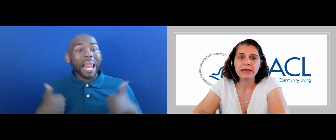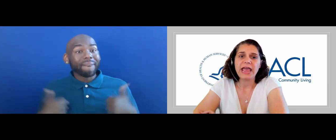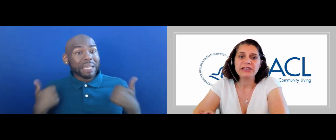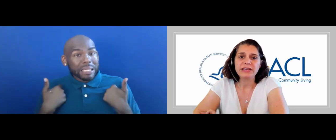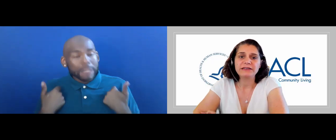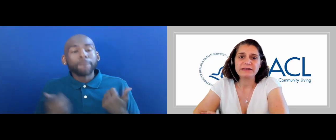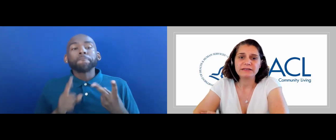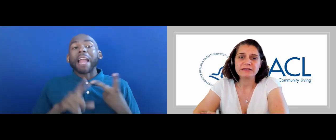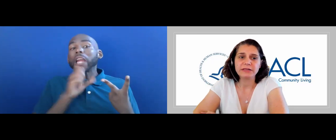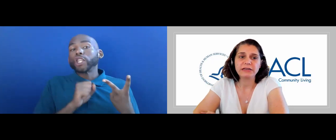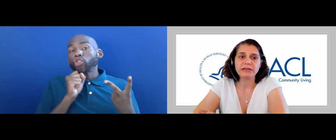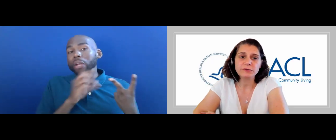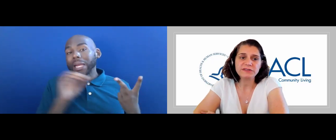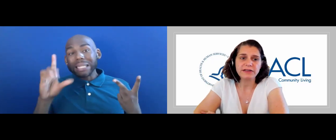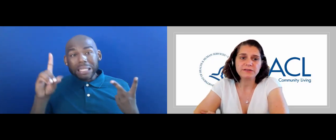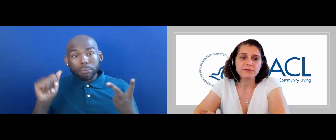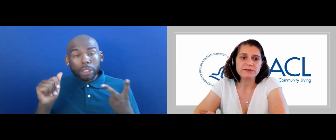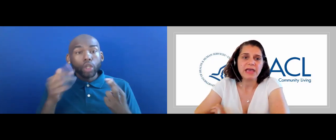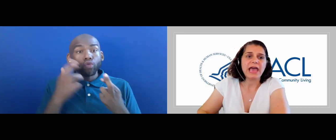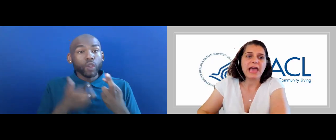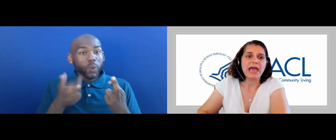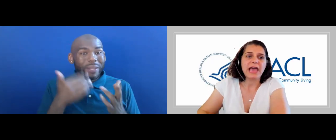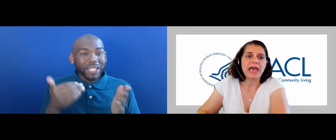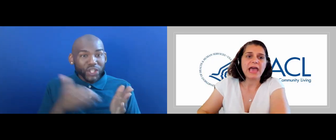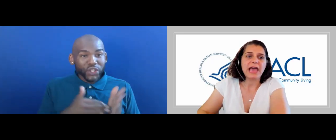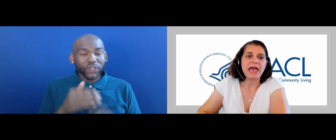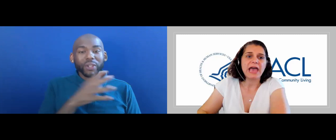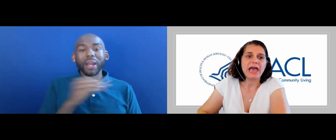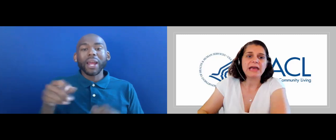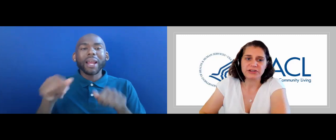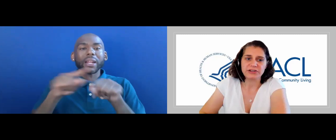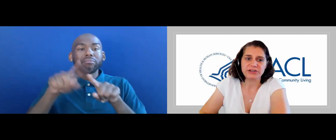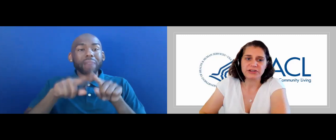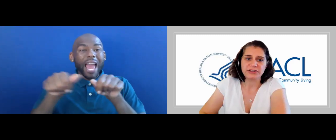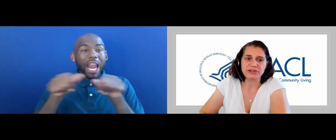AGING AND DISABILITY RESOURCE CENTERS AND AREA AGENCIES ON AGING.